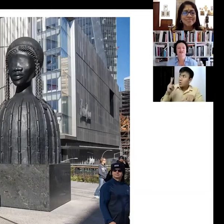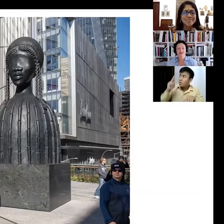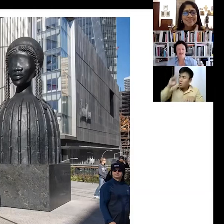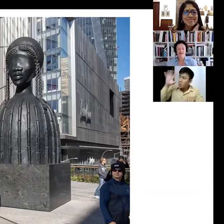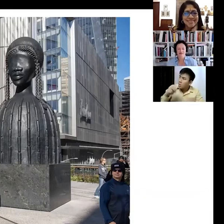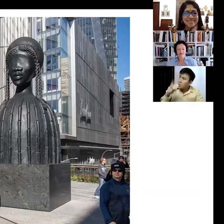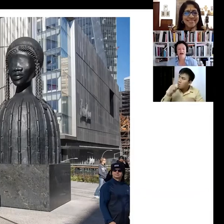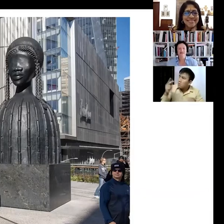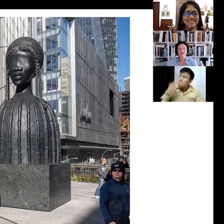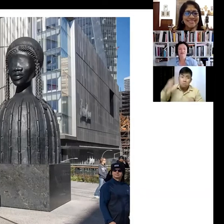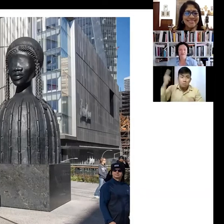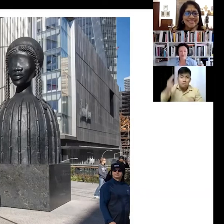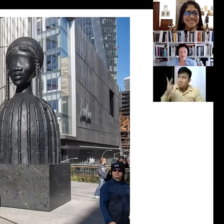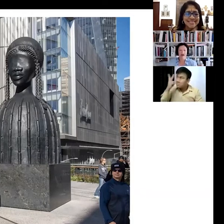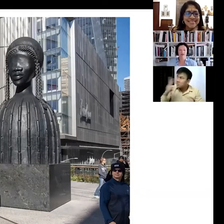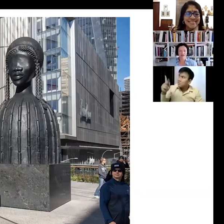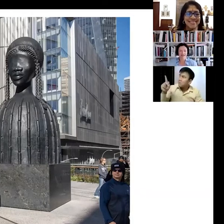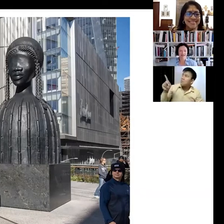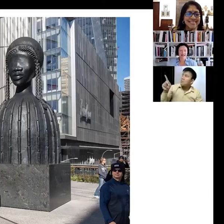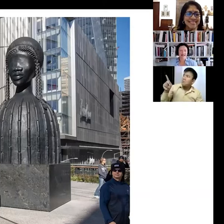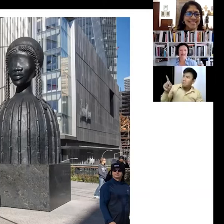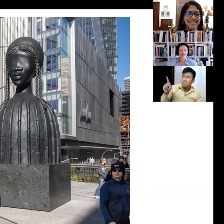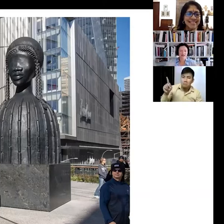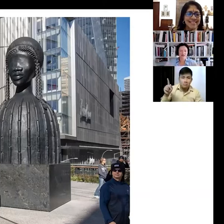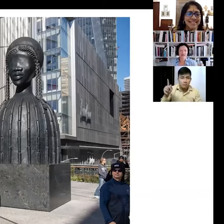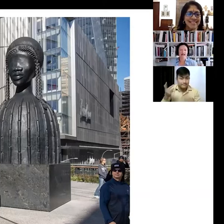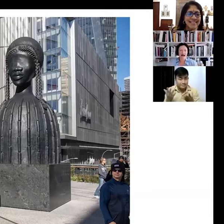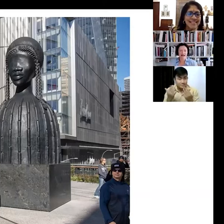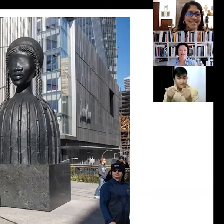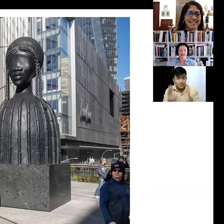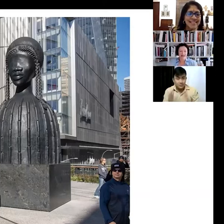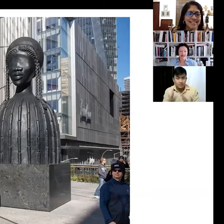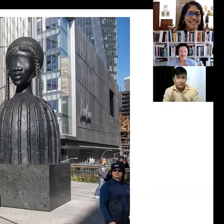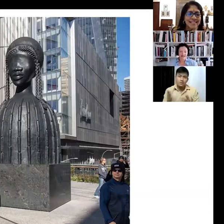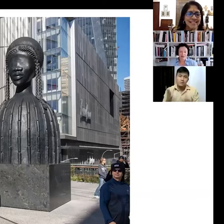and so that's for us the most important part of this section is really art as a